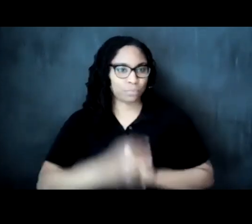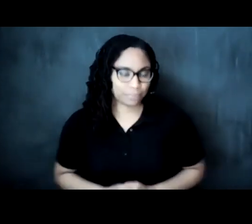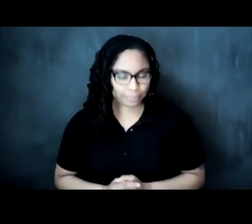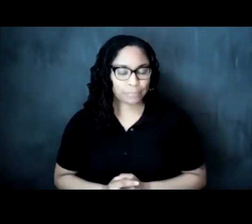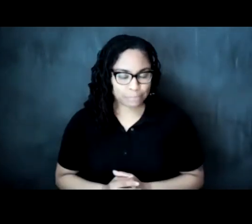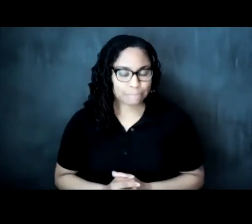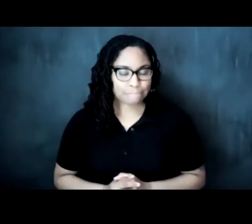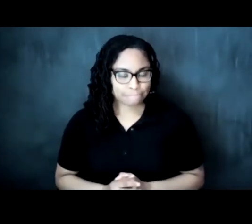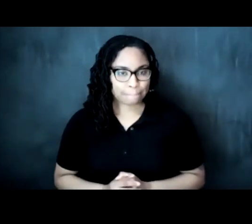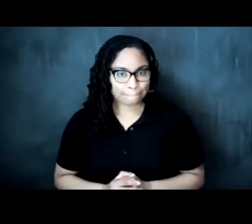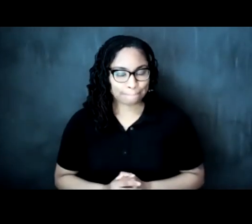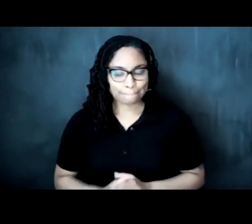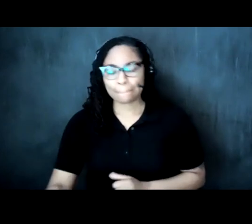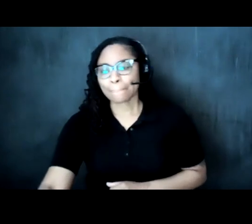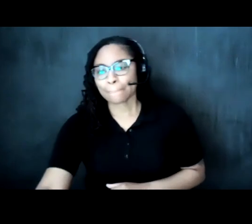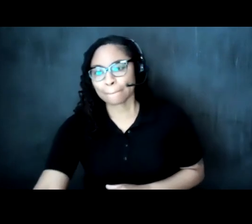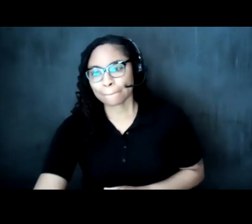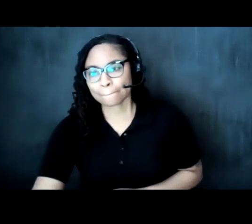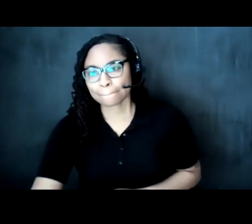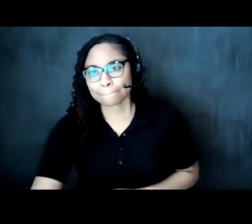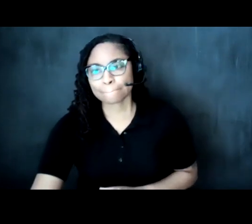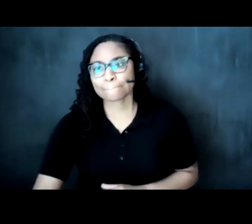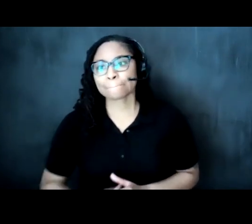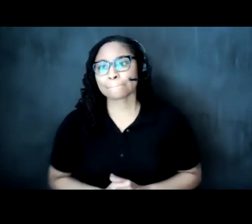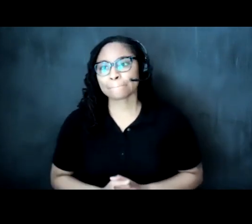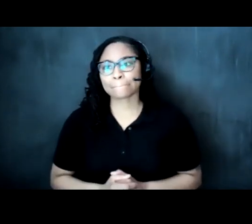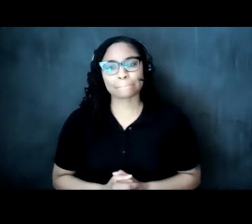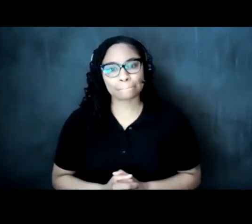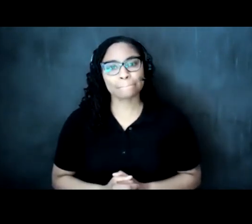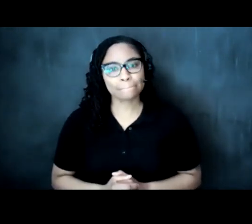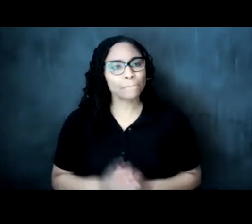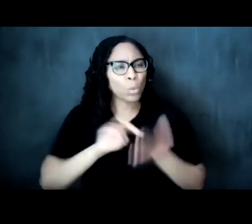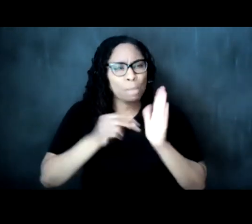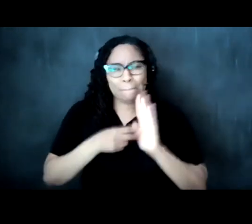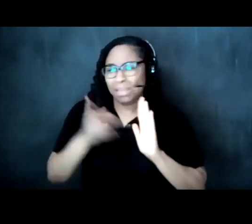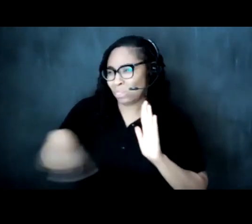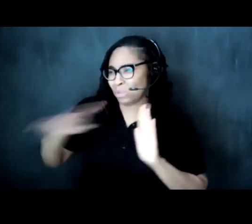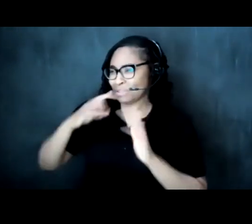what might it mean for those things to be valued genuinely genuinely